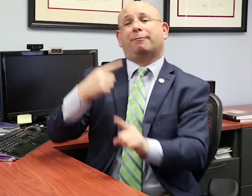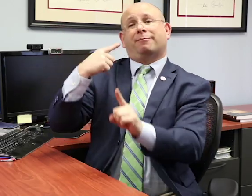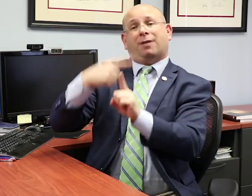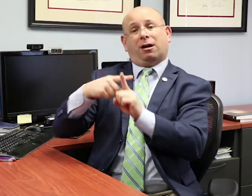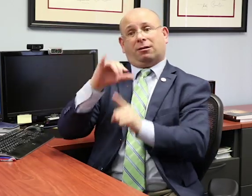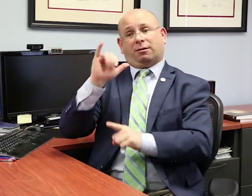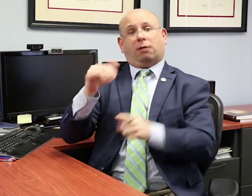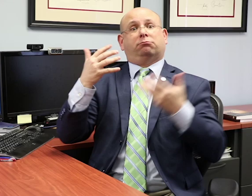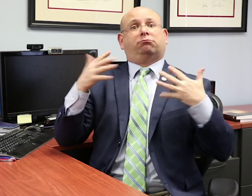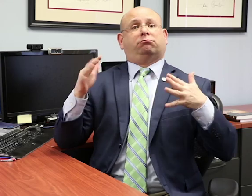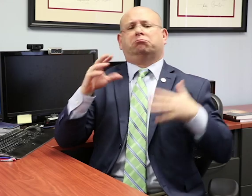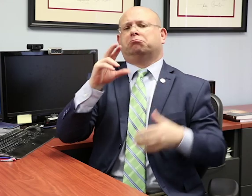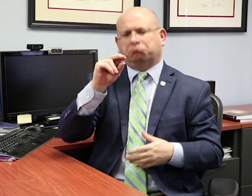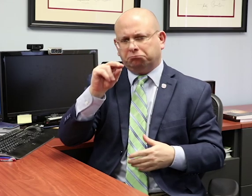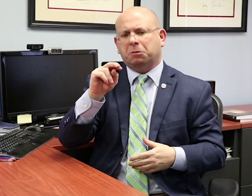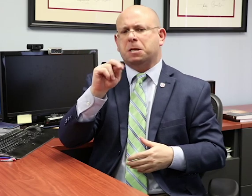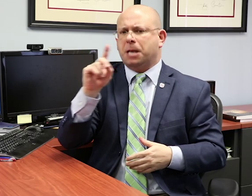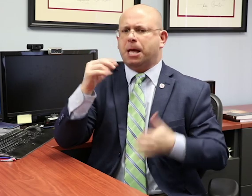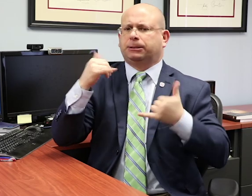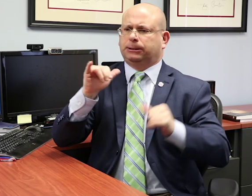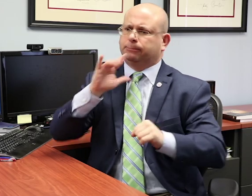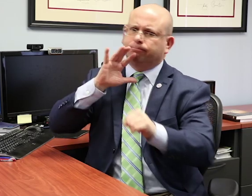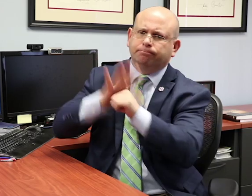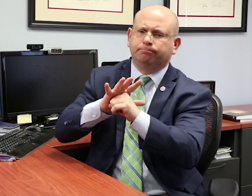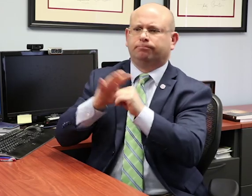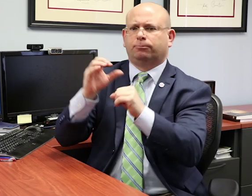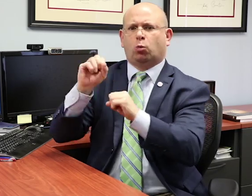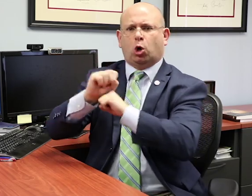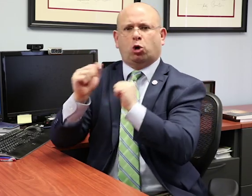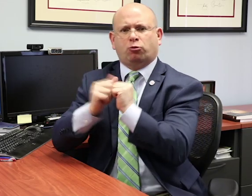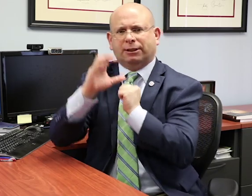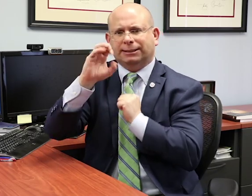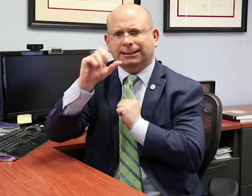The NAD will not only use this Supreme Court decision but will also continue to work with CEASD